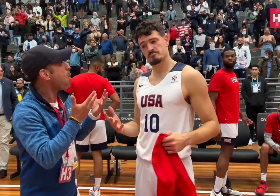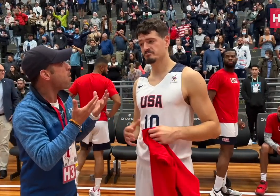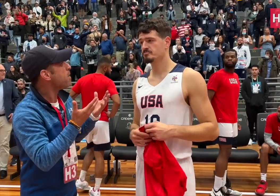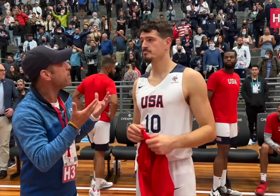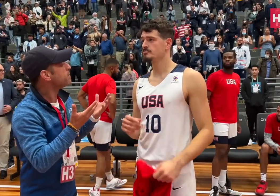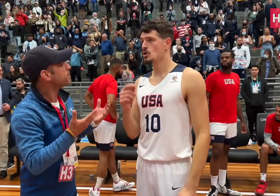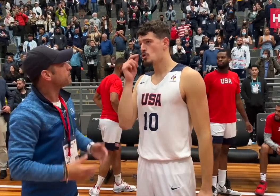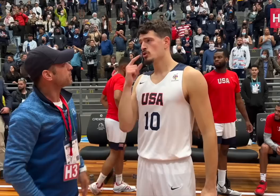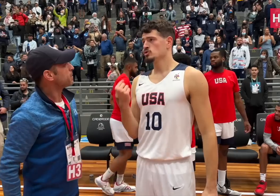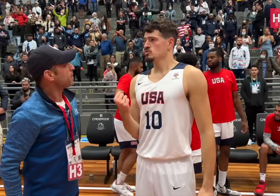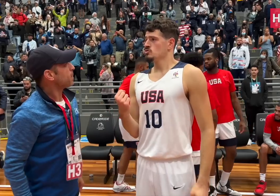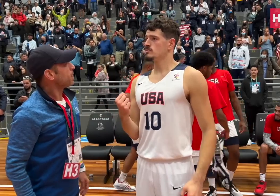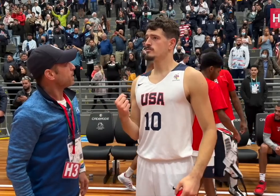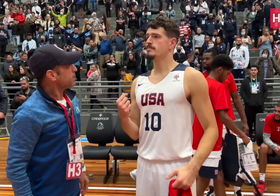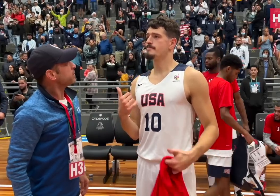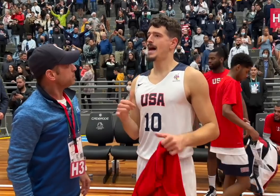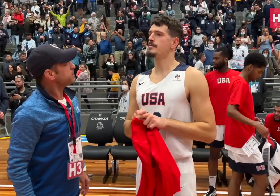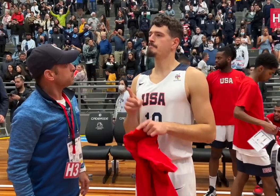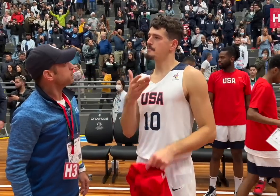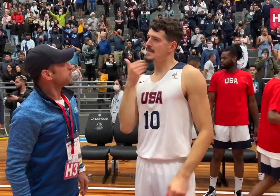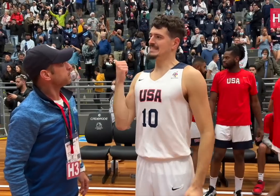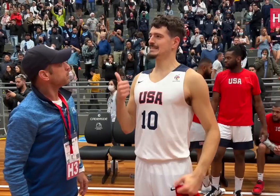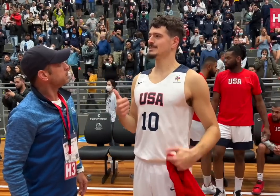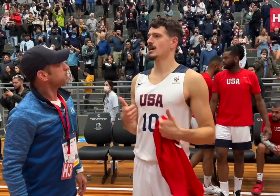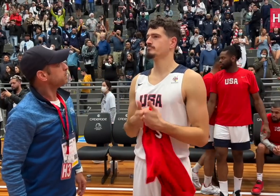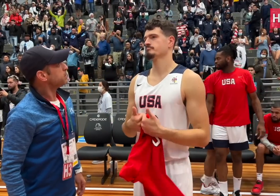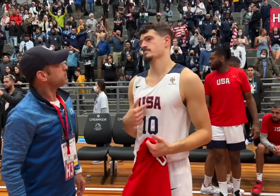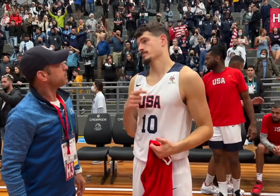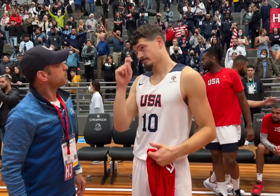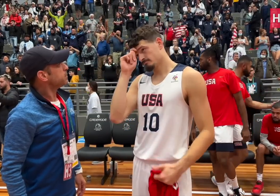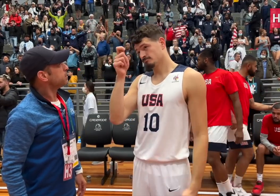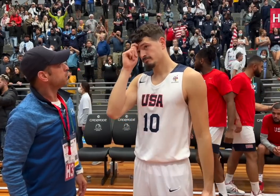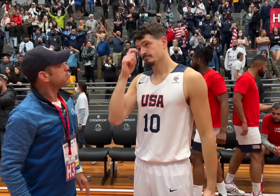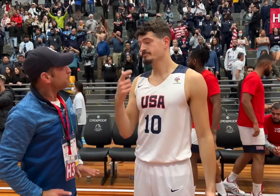Ukraine is a strong team. They played their best.